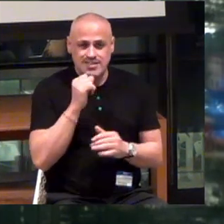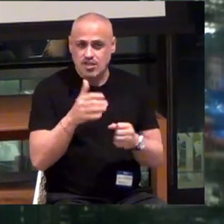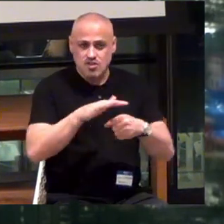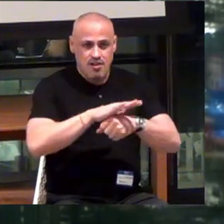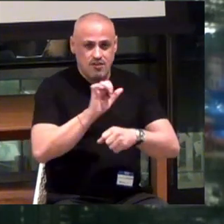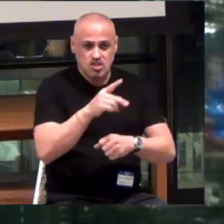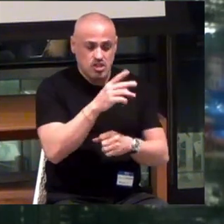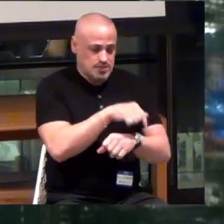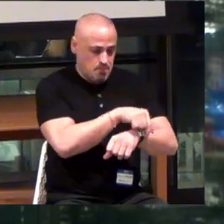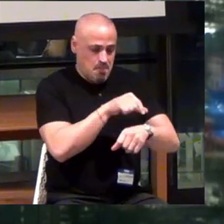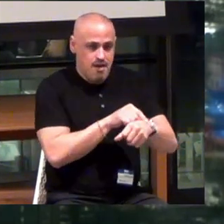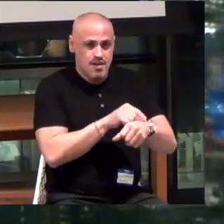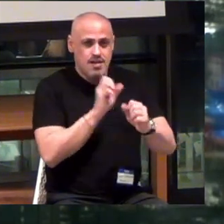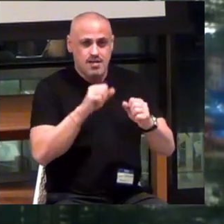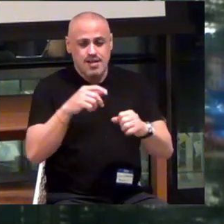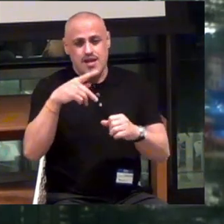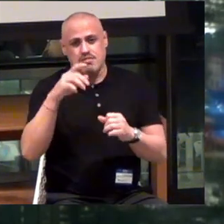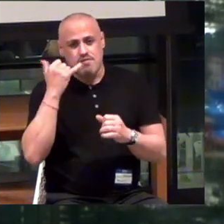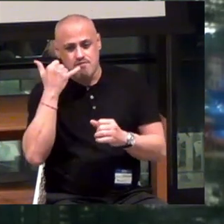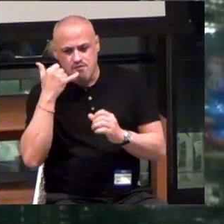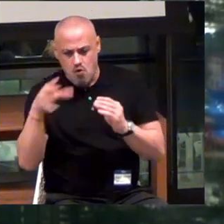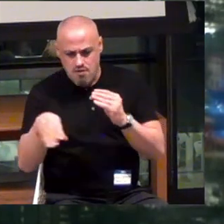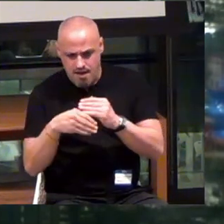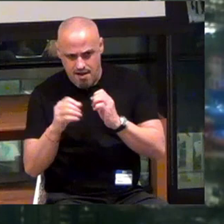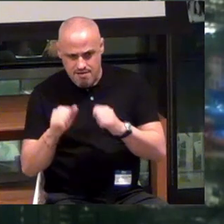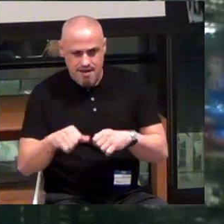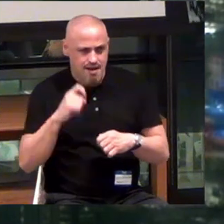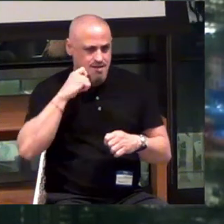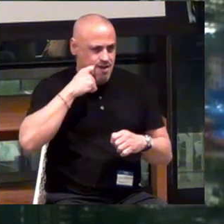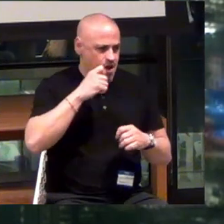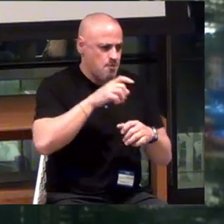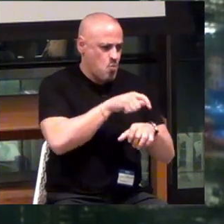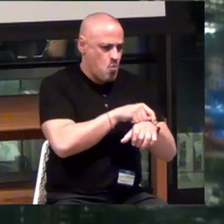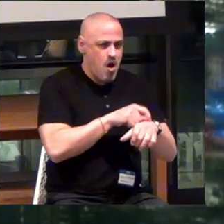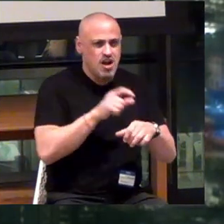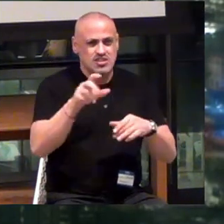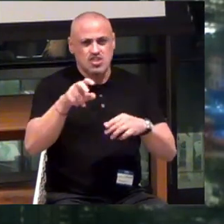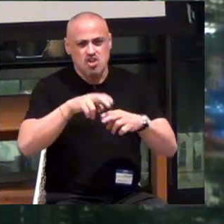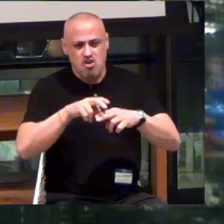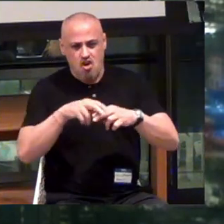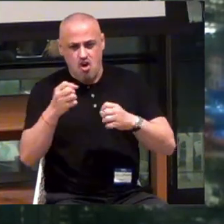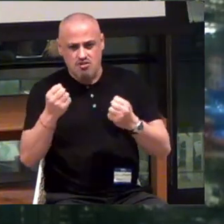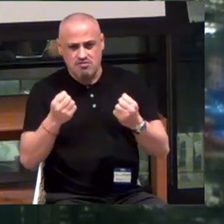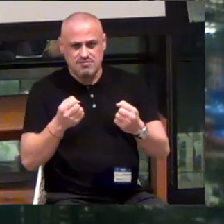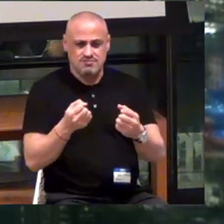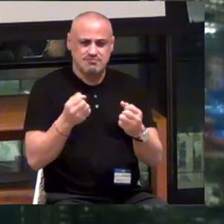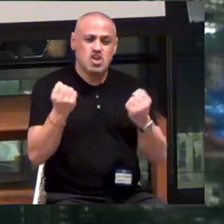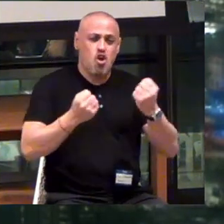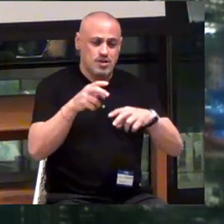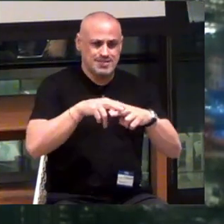You can put it on your watch, your phone, the seat of your car. We're still covered.